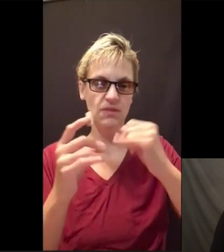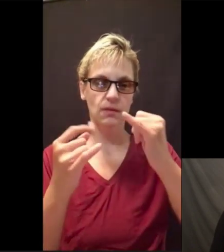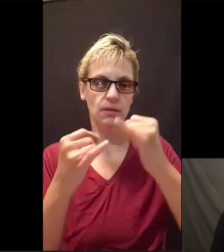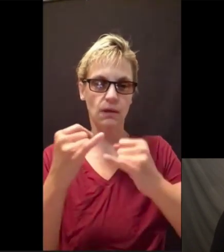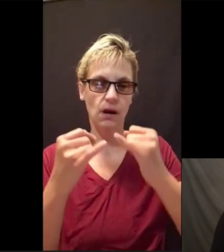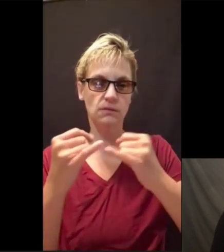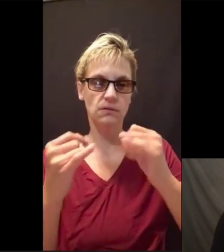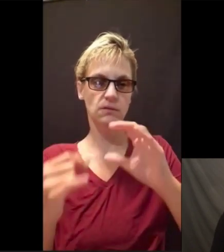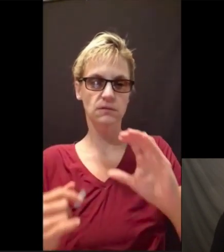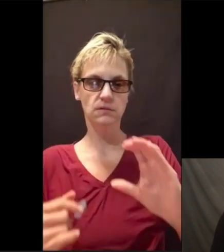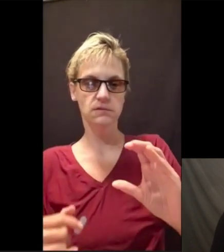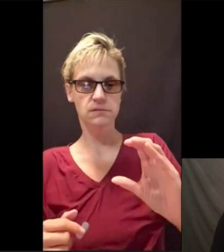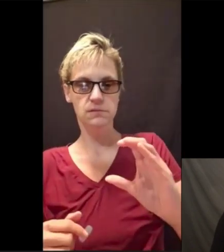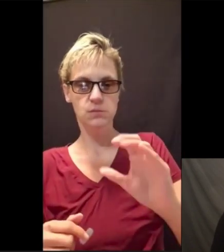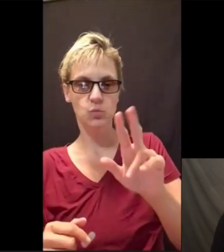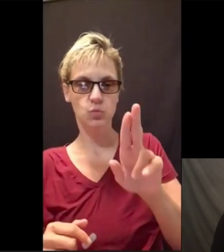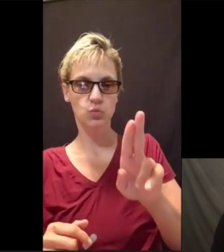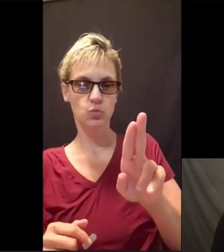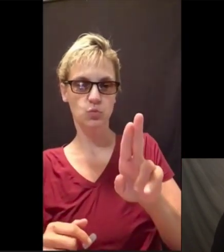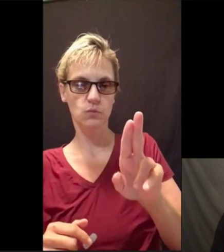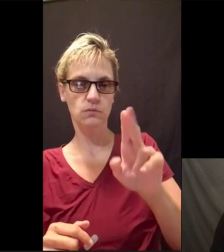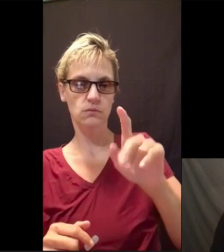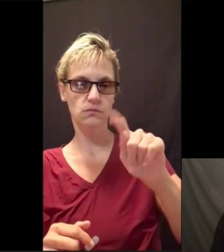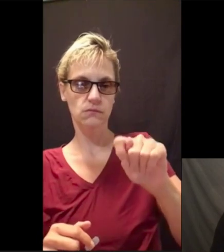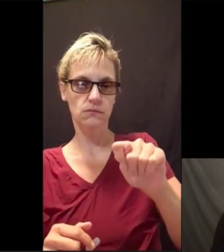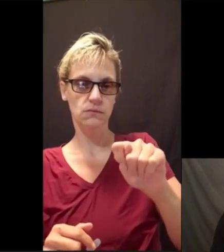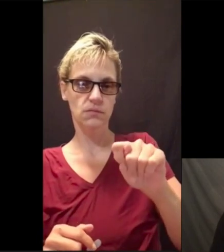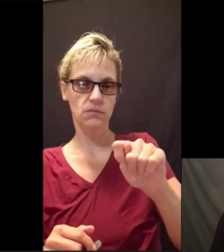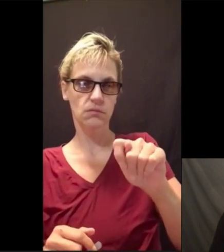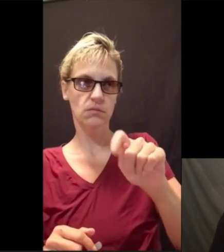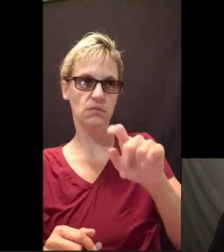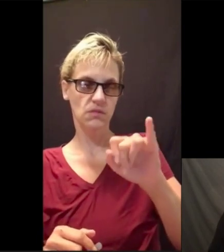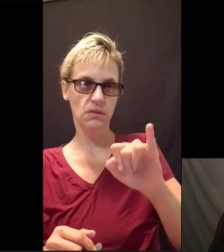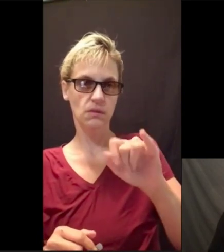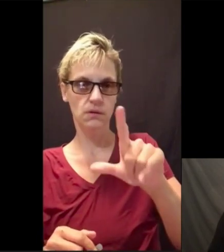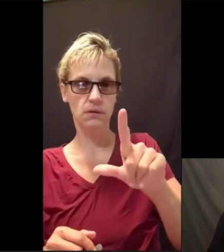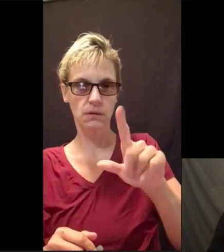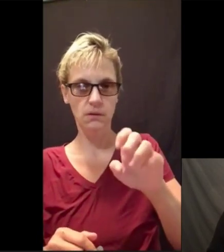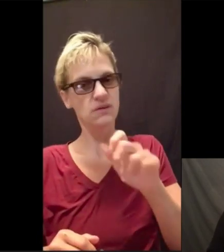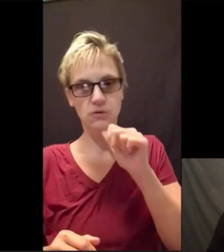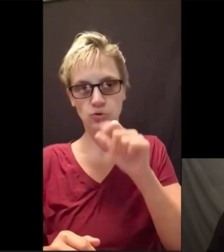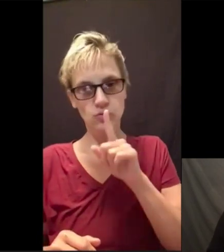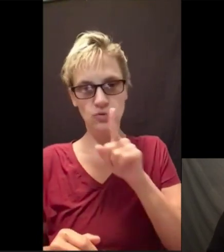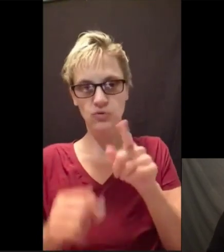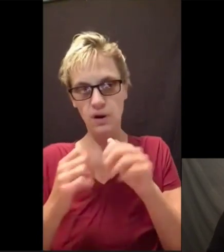You just feel on your nail. You're going to feel for the cuticle.